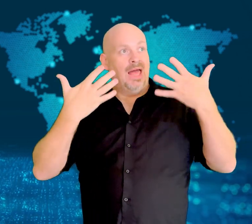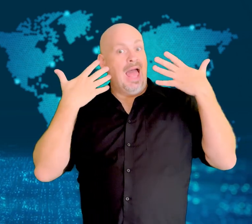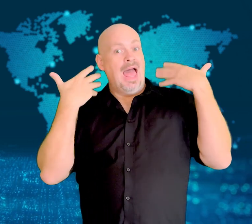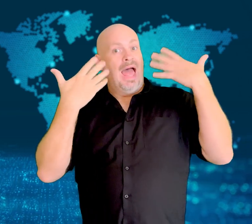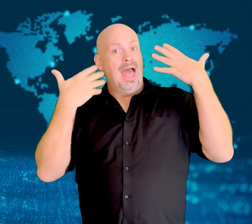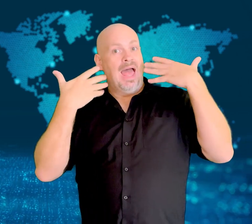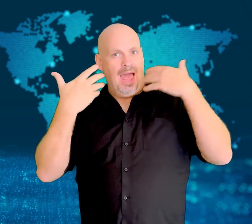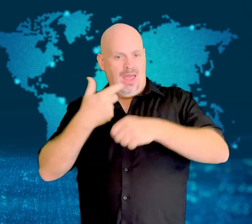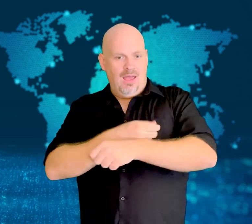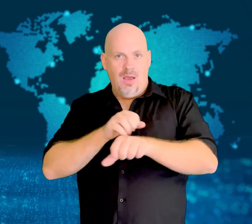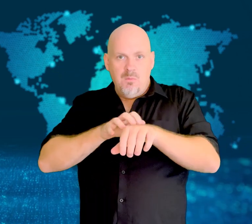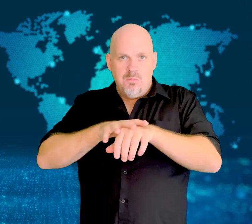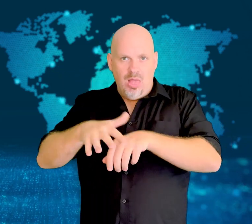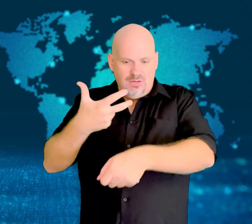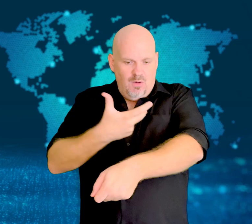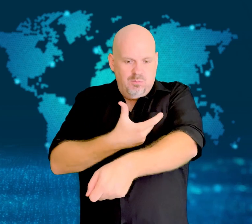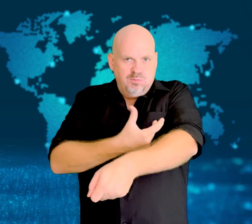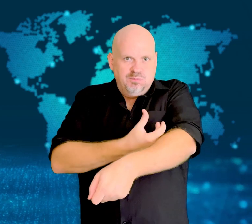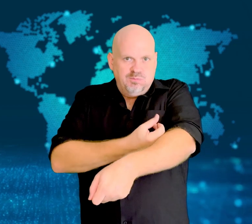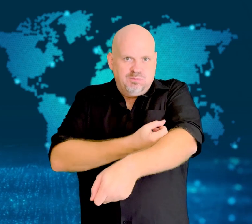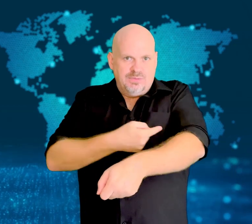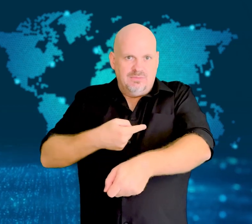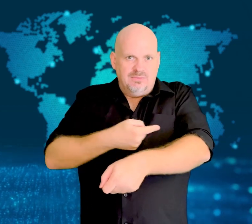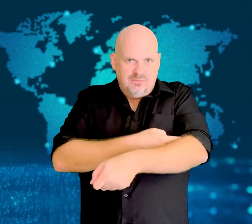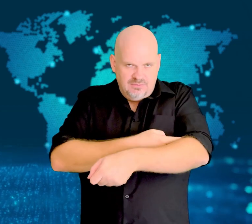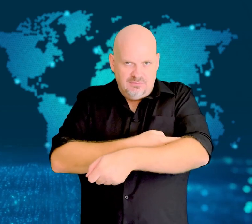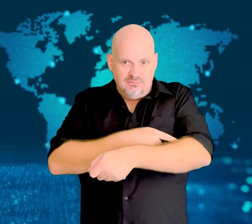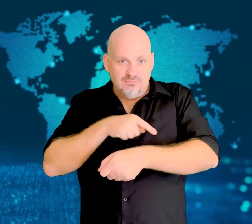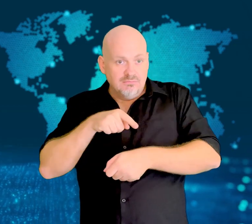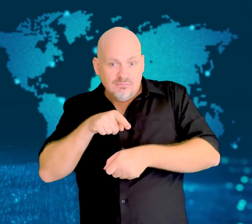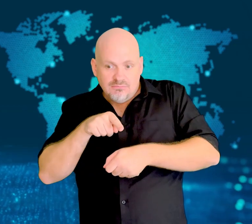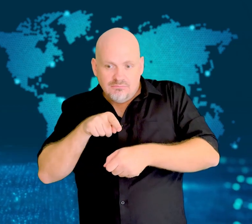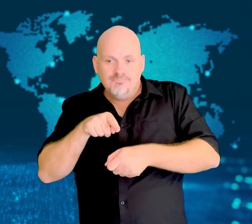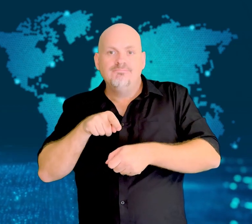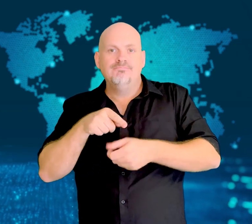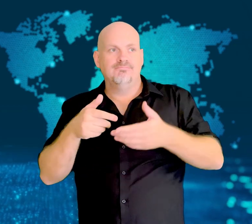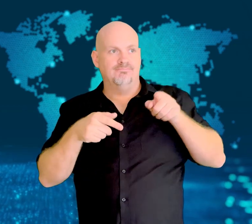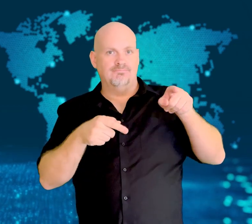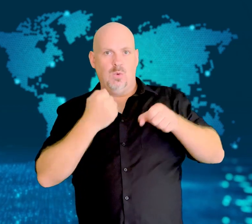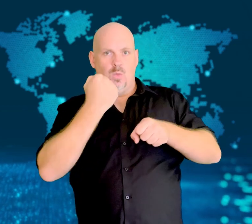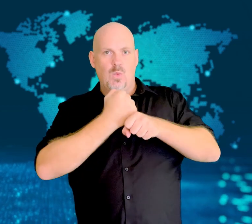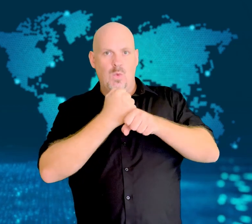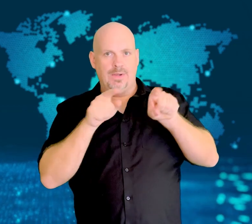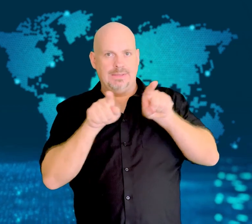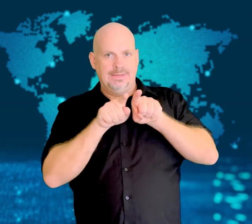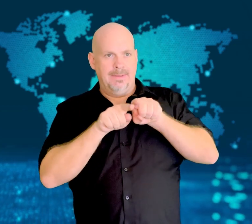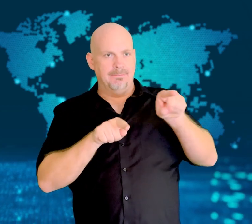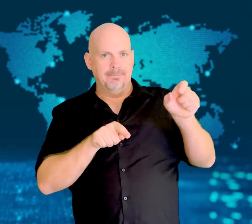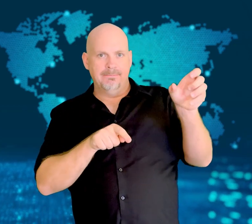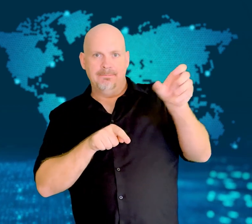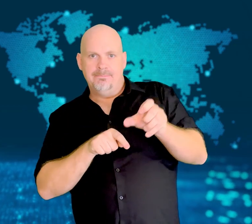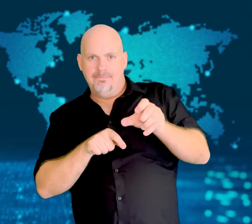The prosecution also pointed out that the serious medical collapses of